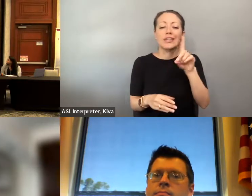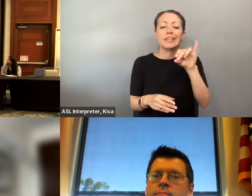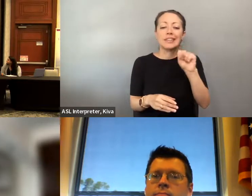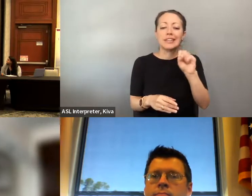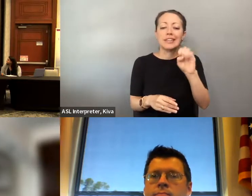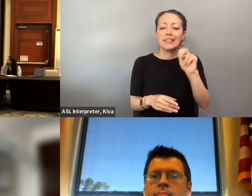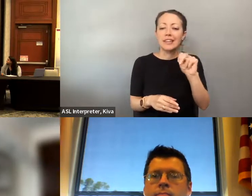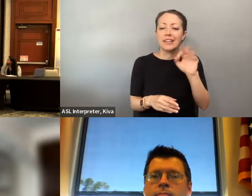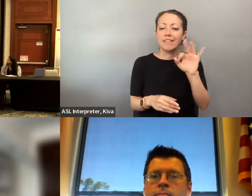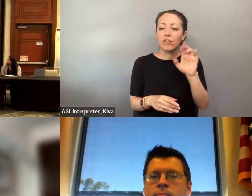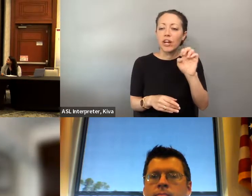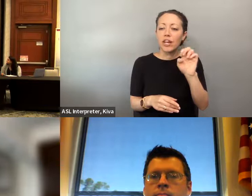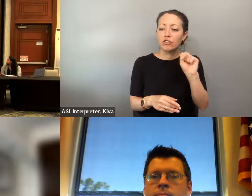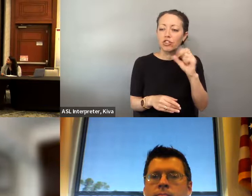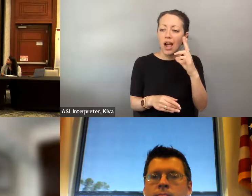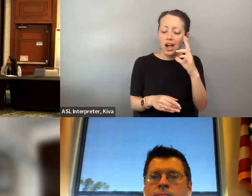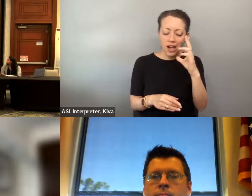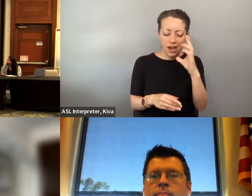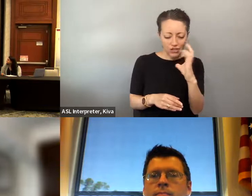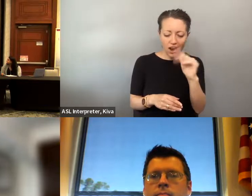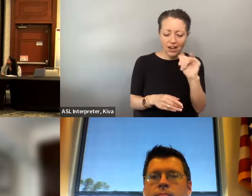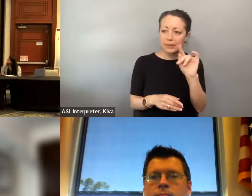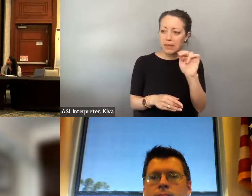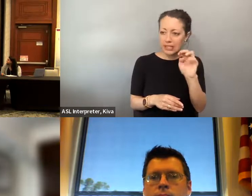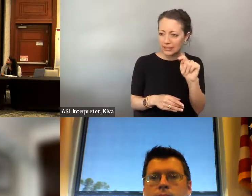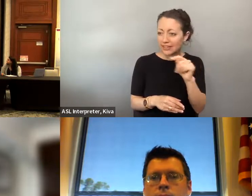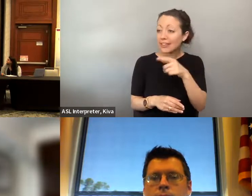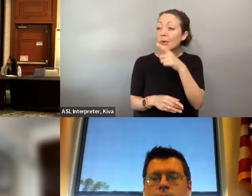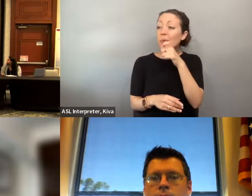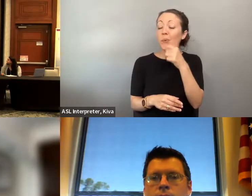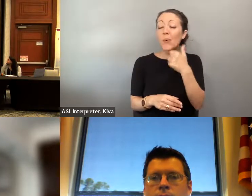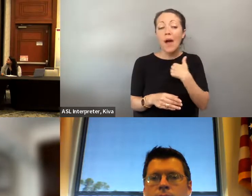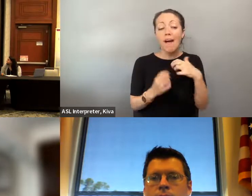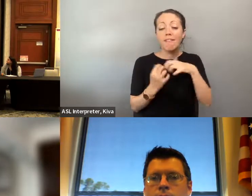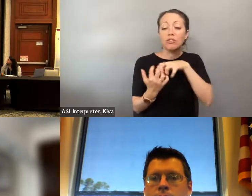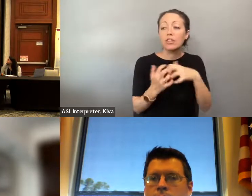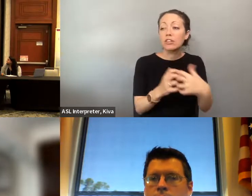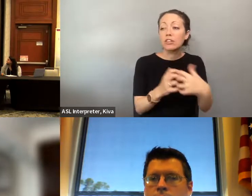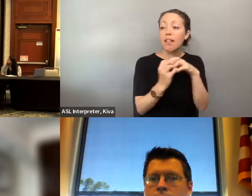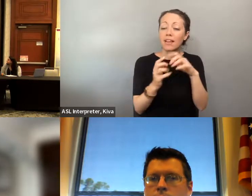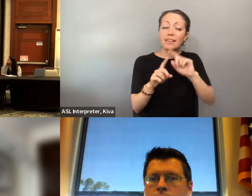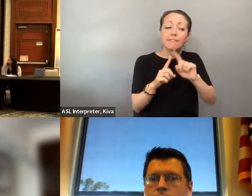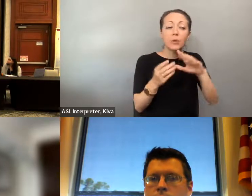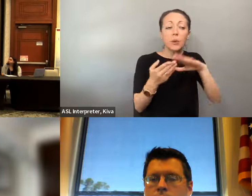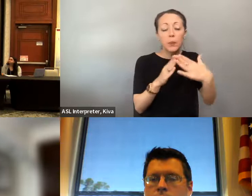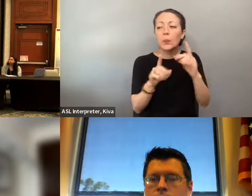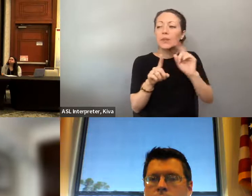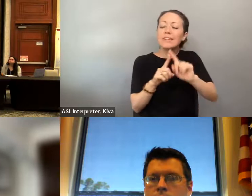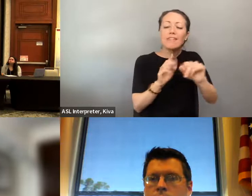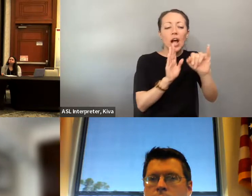work and then, you know, start to talk a bit about vote disenfranchise merchet as a concern for those who hold But about voter disenfranchisement as a concern for those who hold multiple marginalized identities and belong to multiple communities.